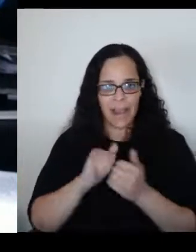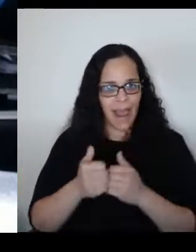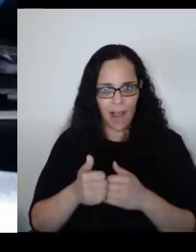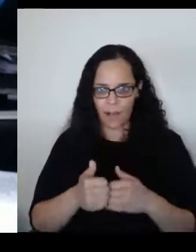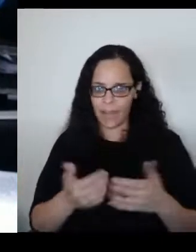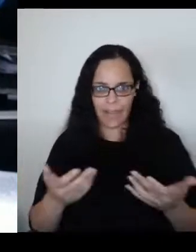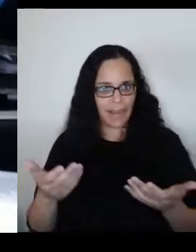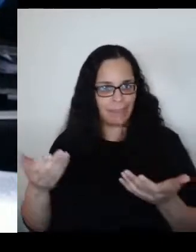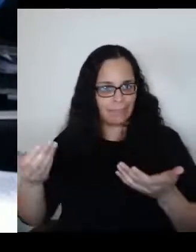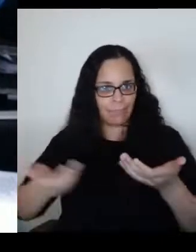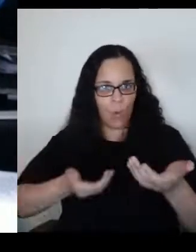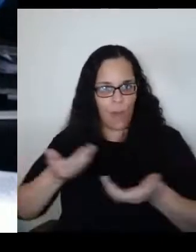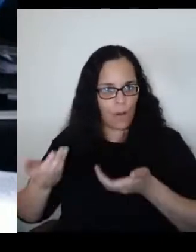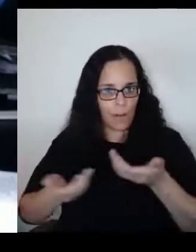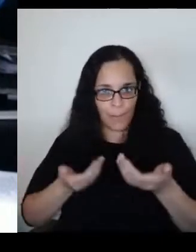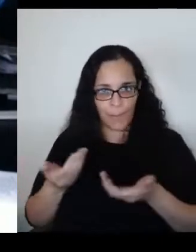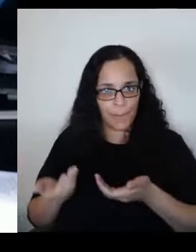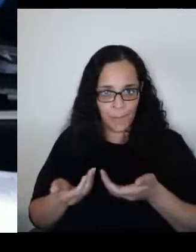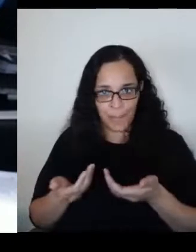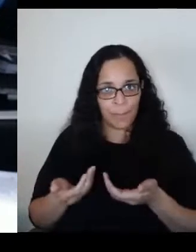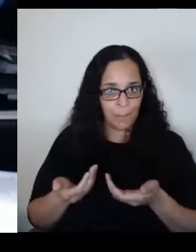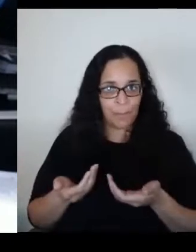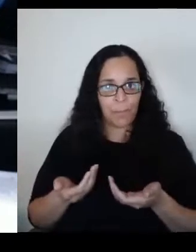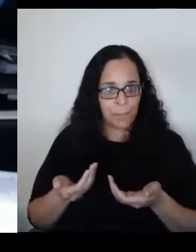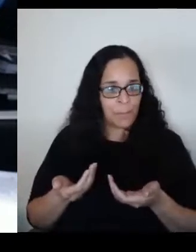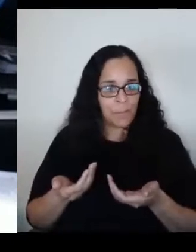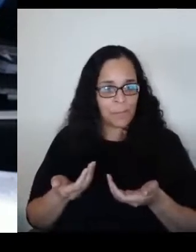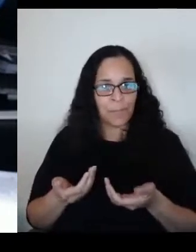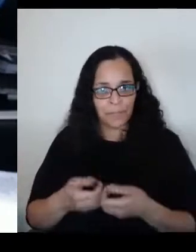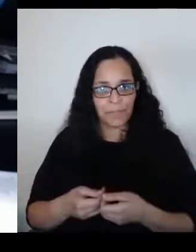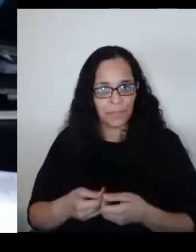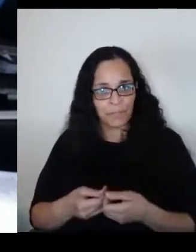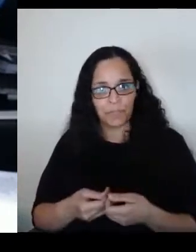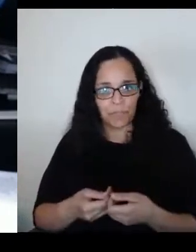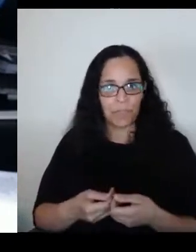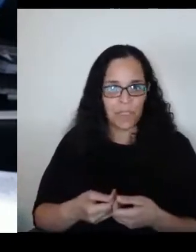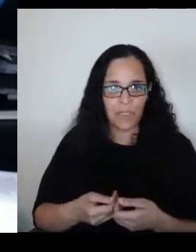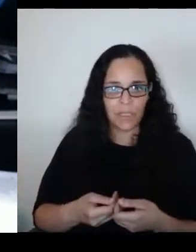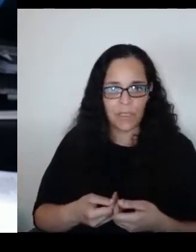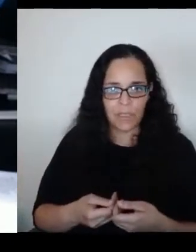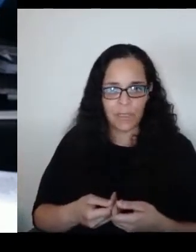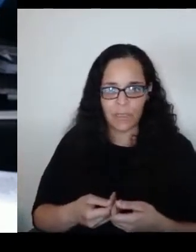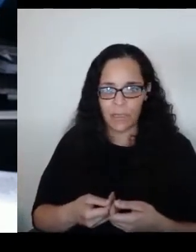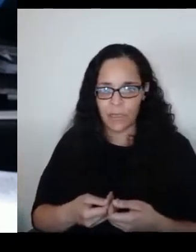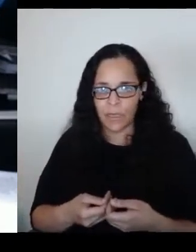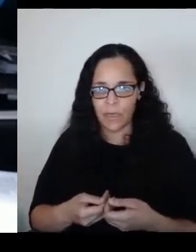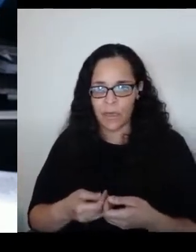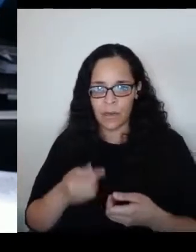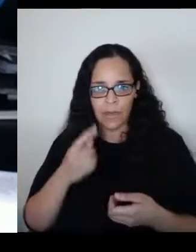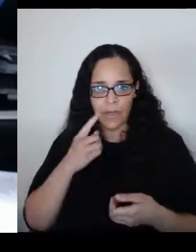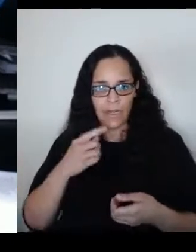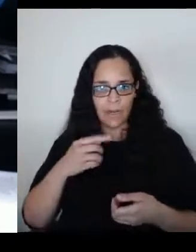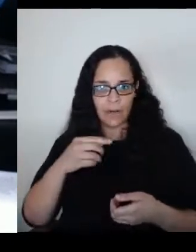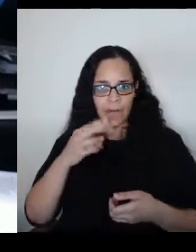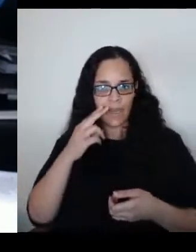for being rather hostile to Jews. So there's a very hopeful sign there.